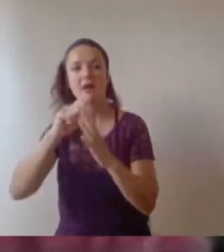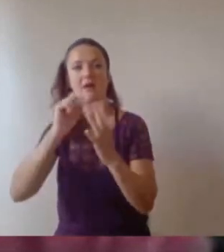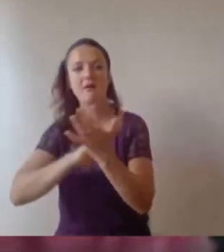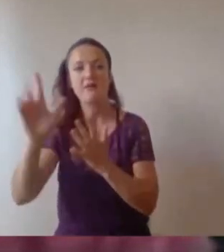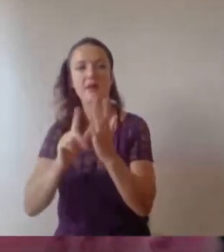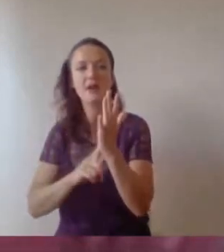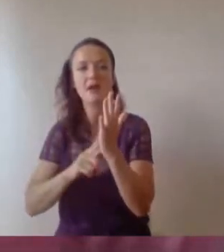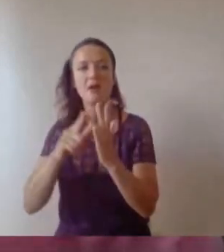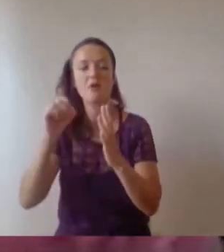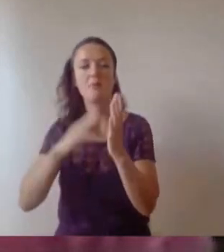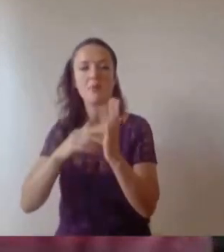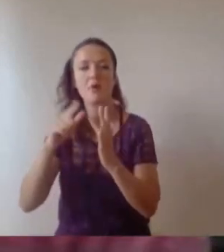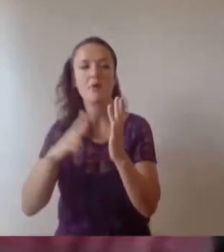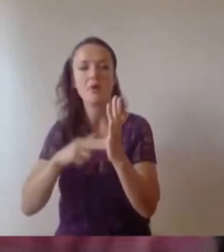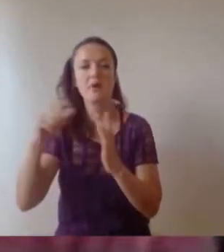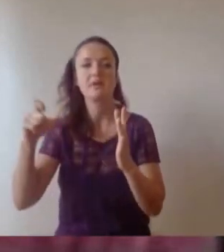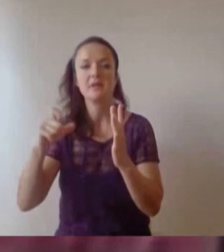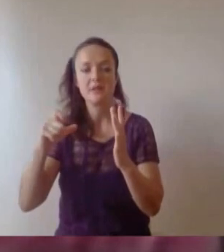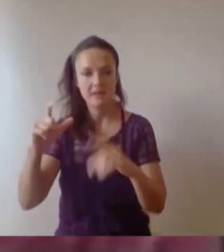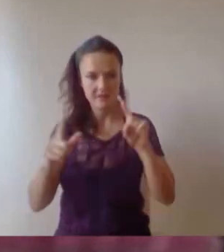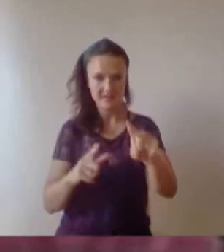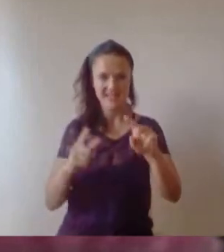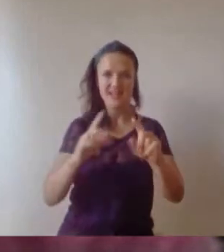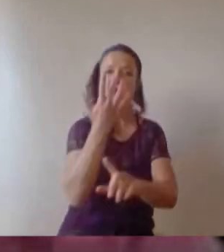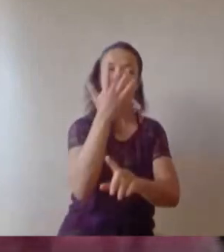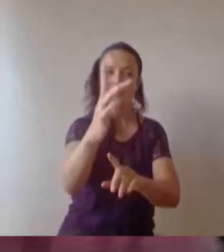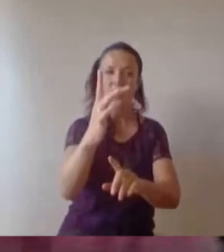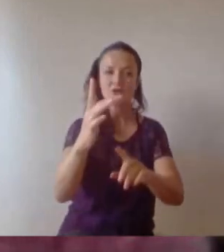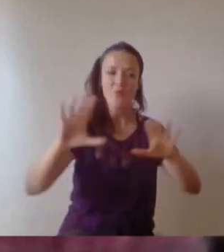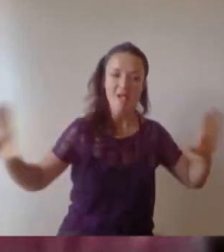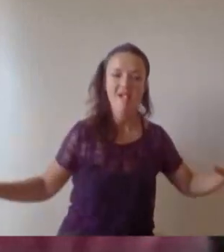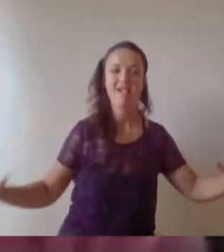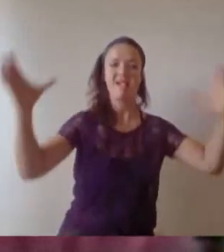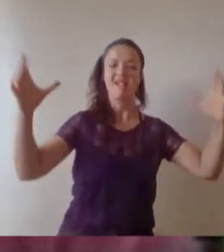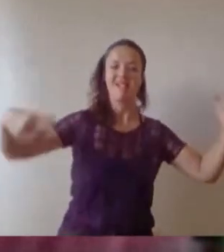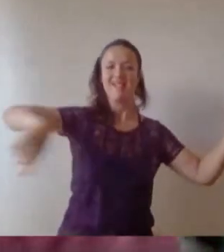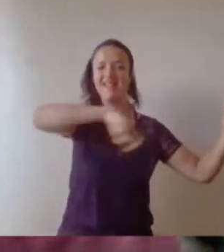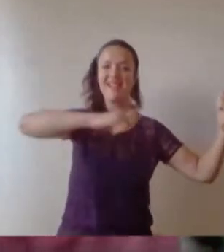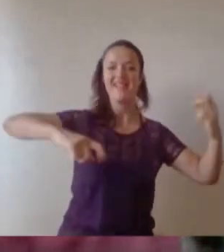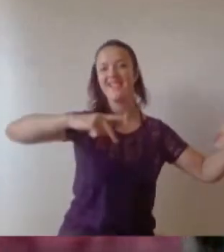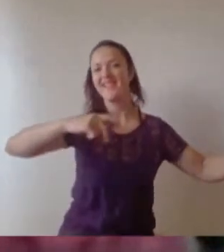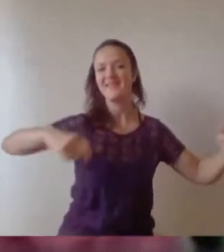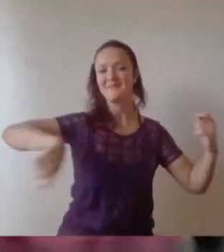lockdown, a handful of which are final year students. So we hope you enjoy, see you soon.